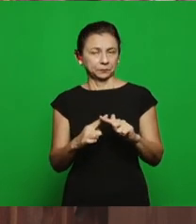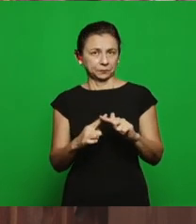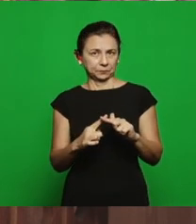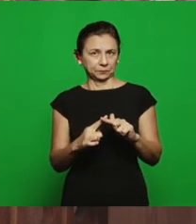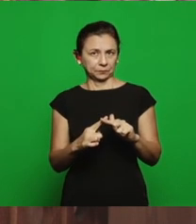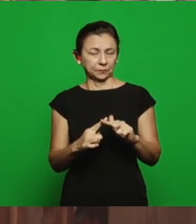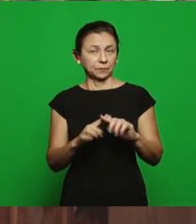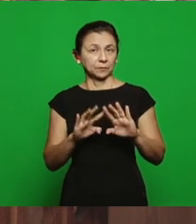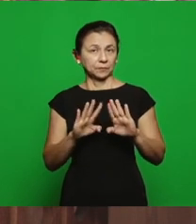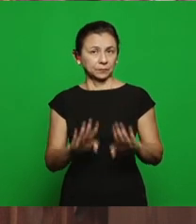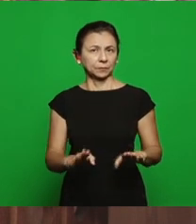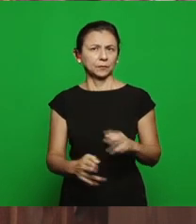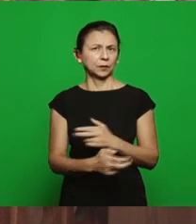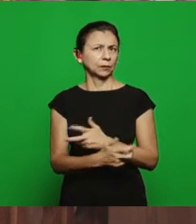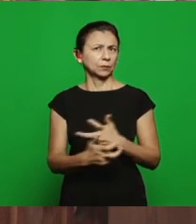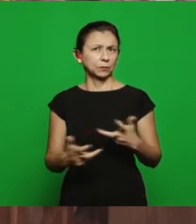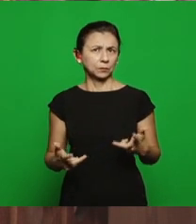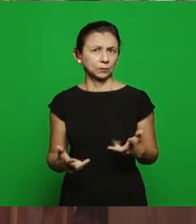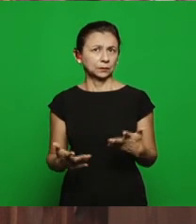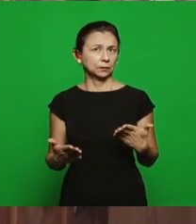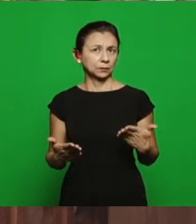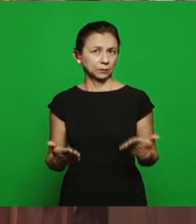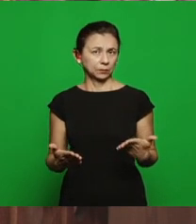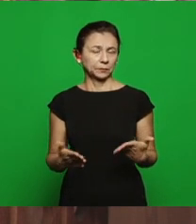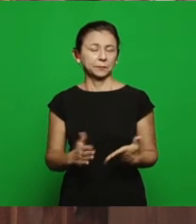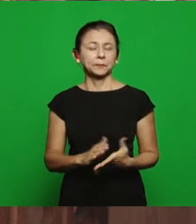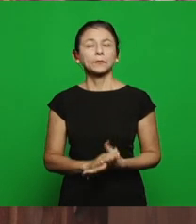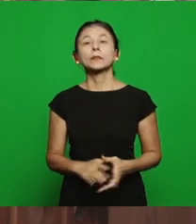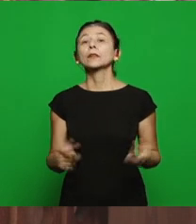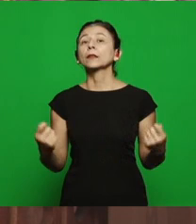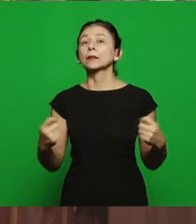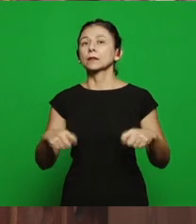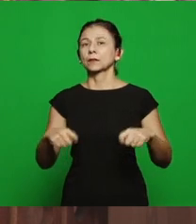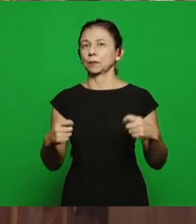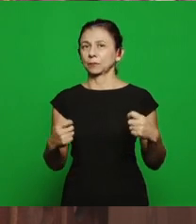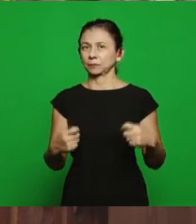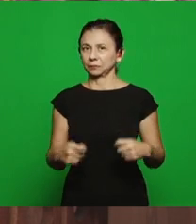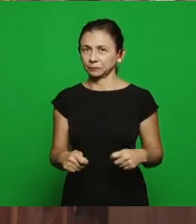many things now that need to be